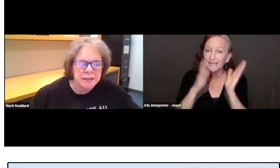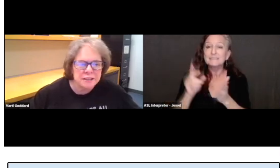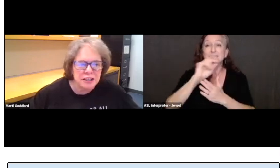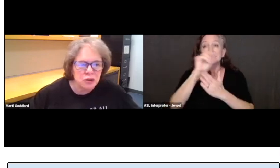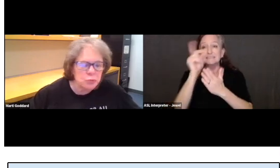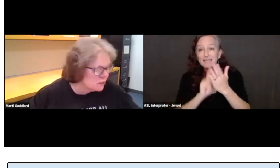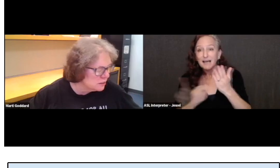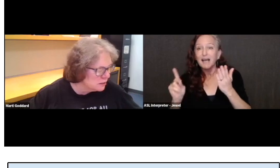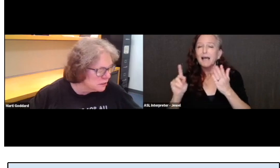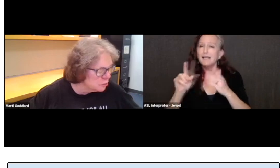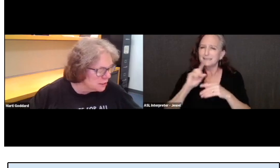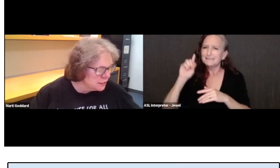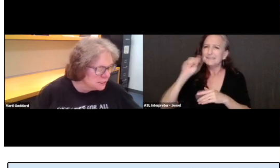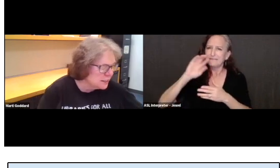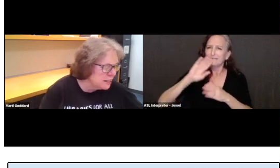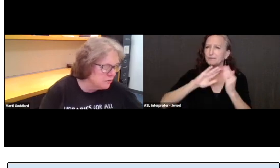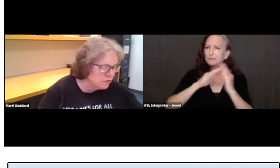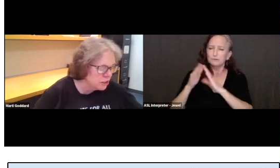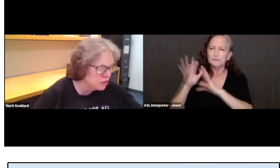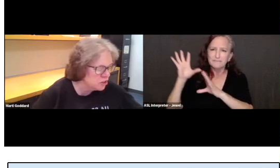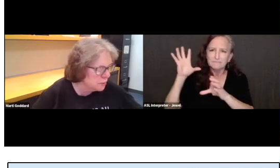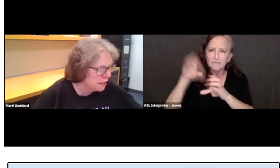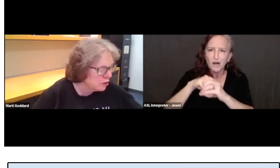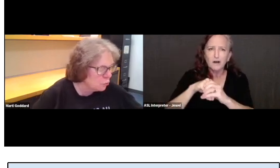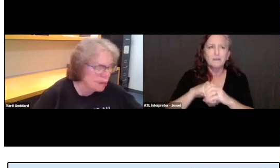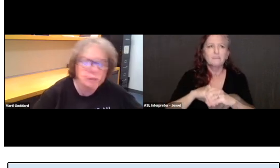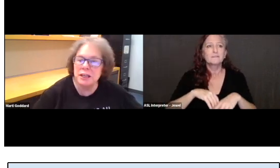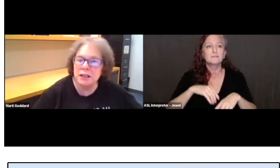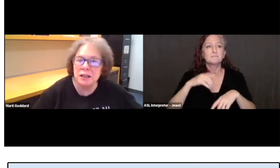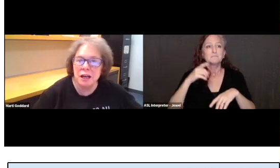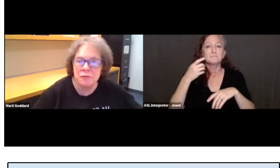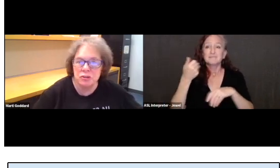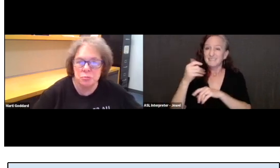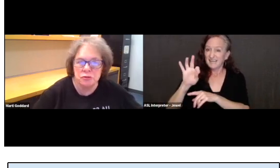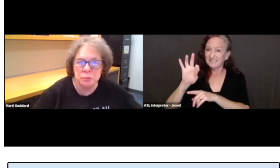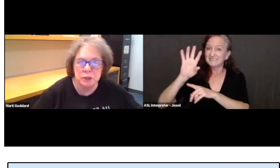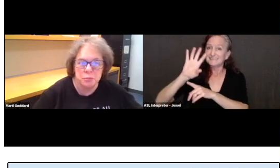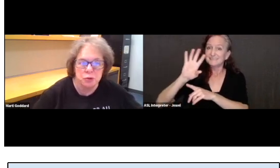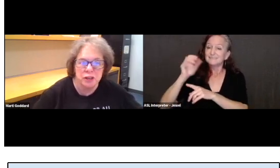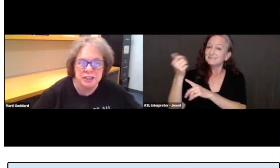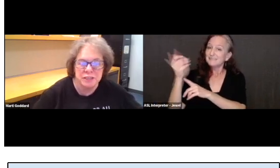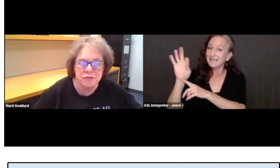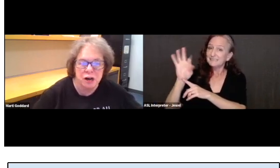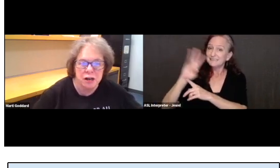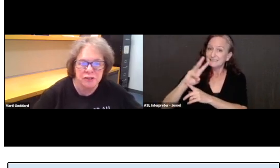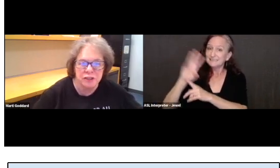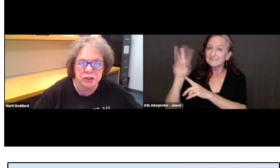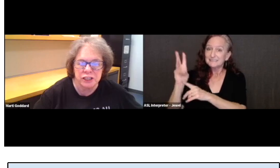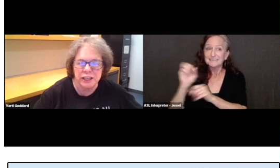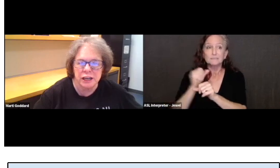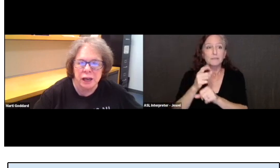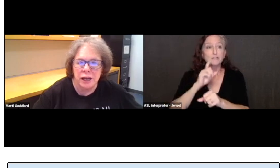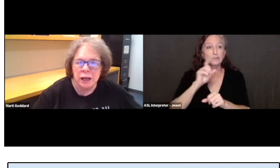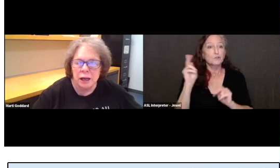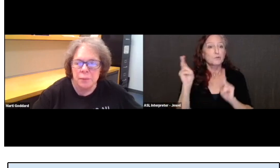And the center was deliberately designed and furnished to make it welcoming and comfortable for people who are deaf or hard of hearing.